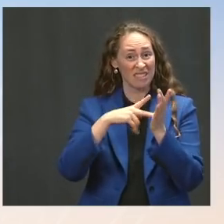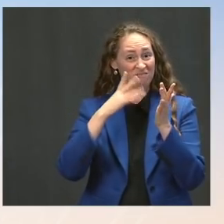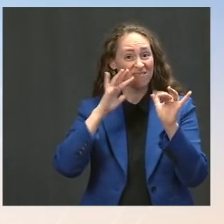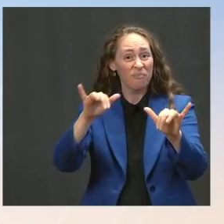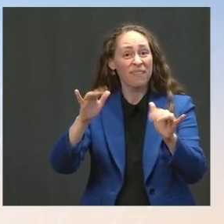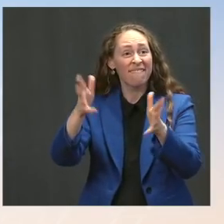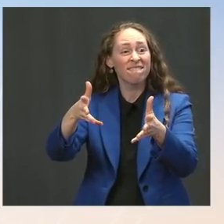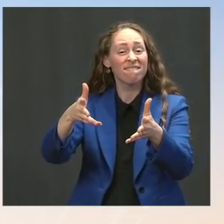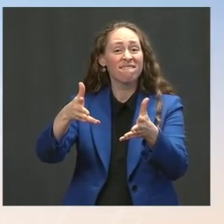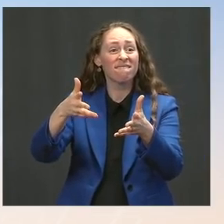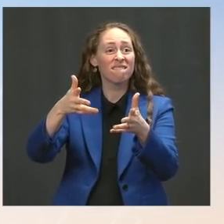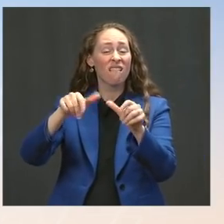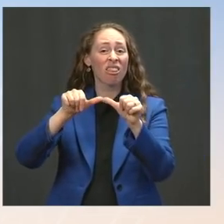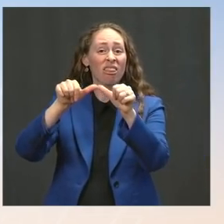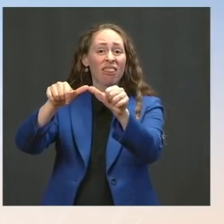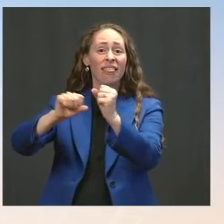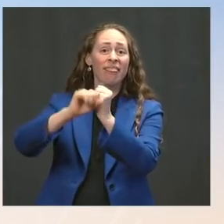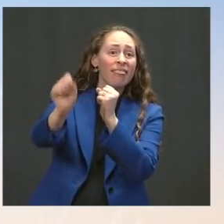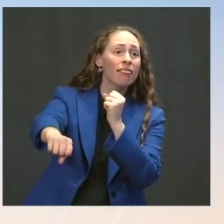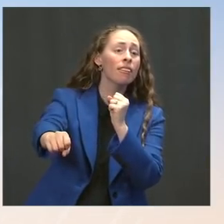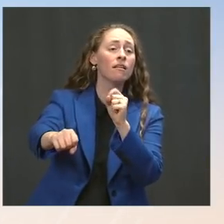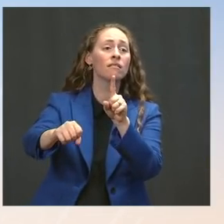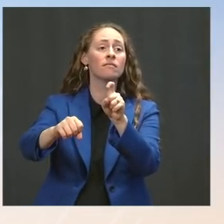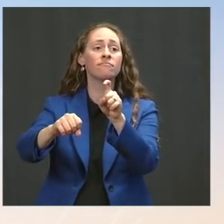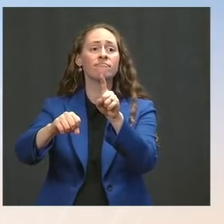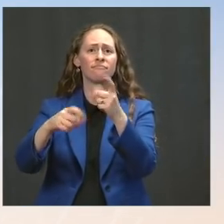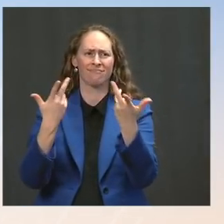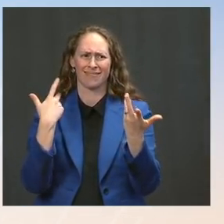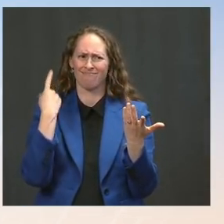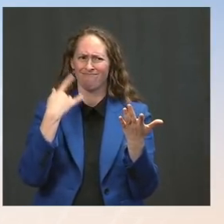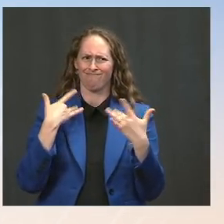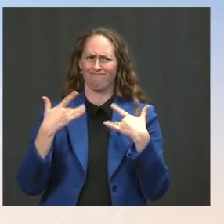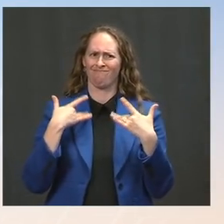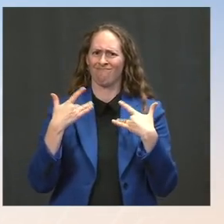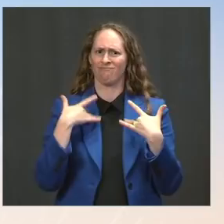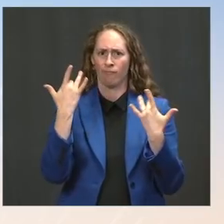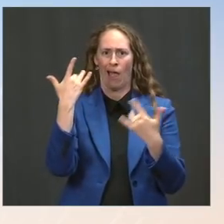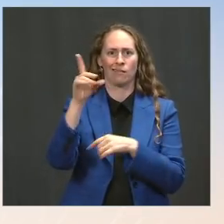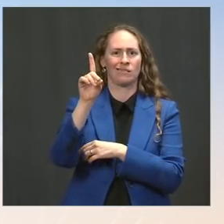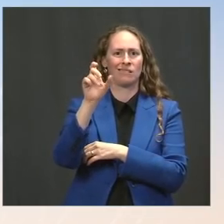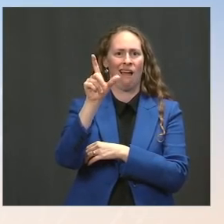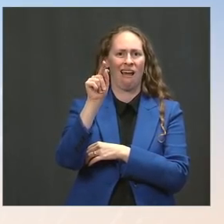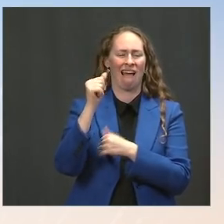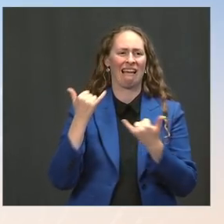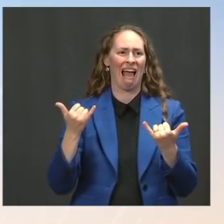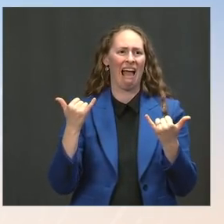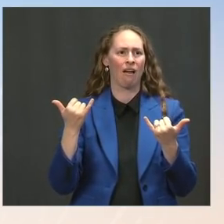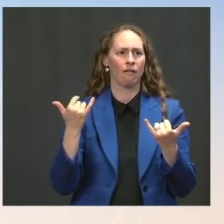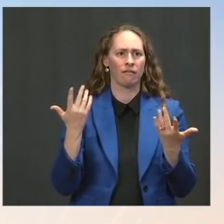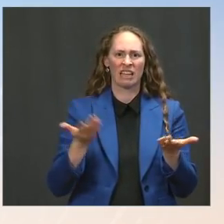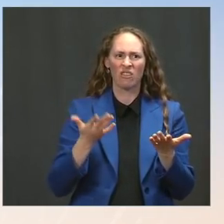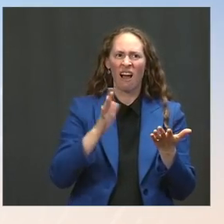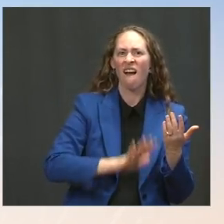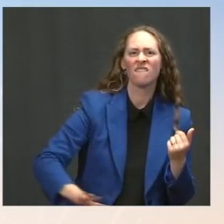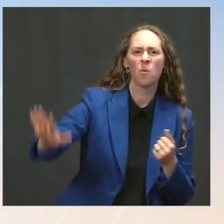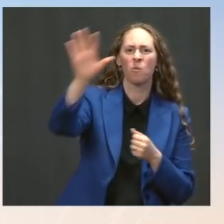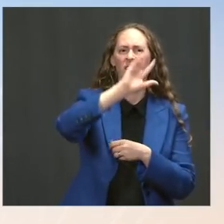given the same concerns with the Delta virus, both here and abroad? Ms. Psaki: Well, nothing is indefinite